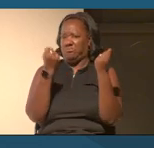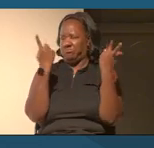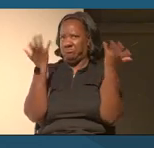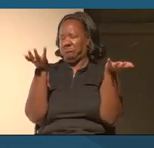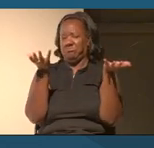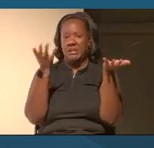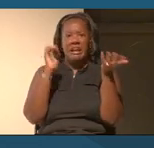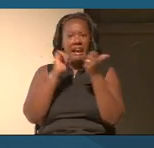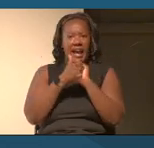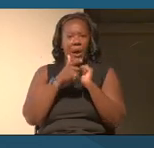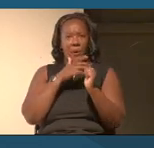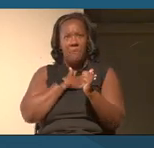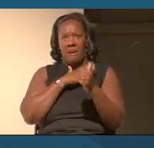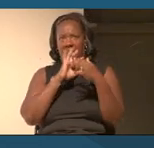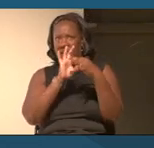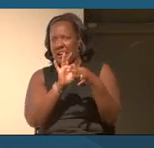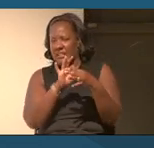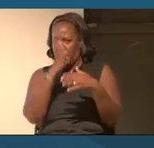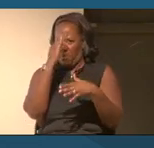we are connected to these stories.